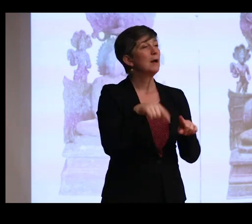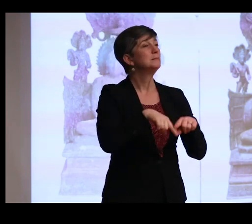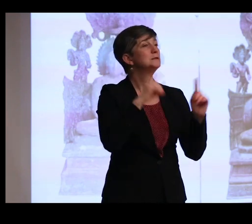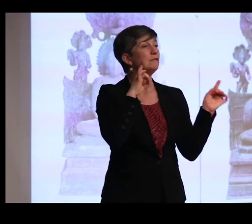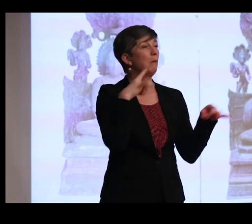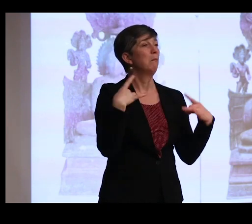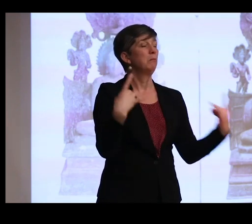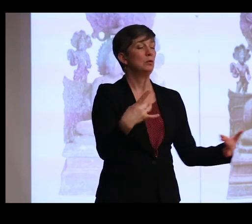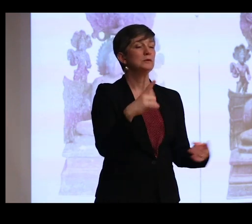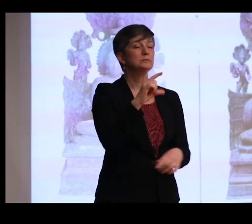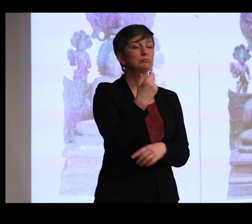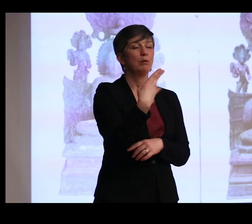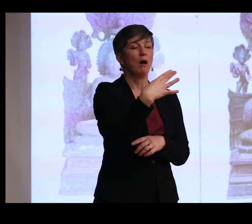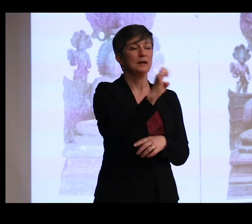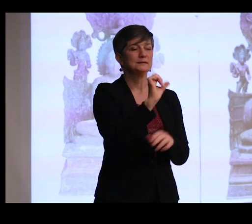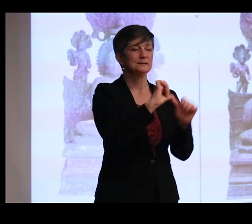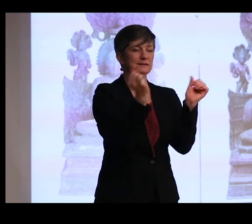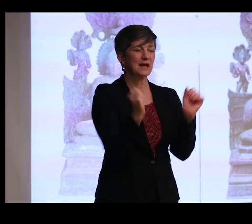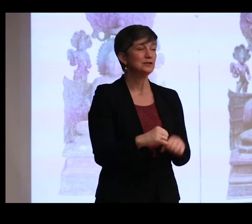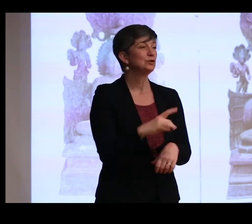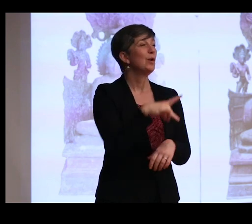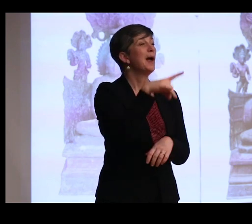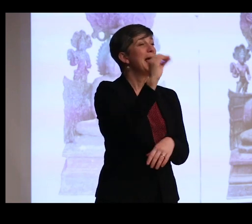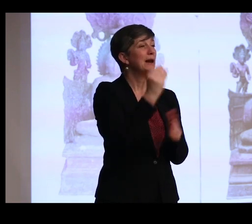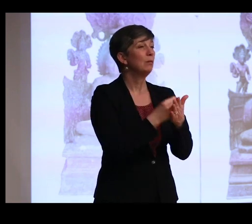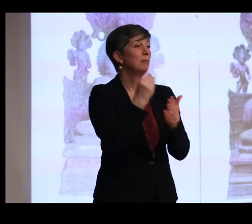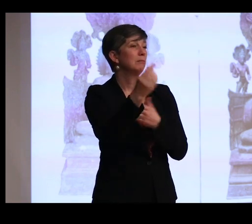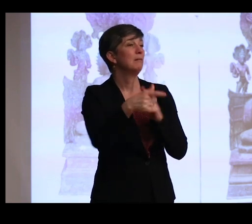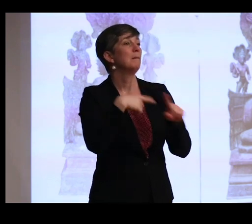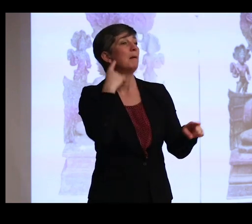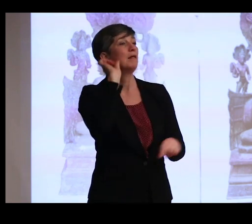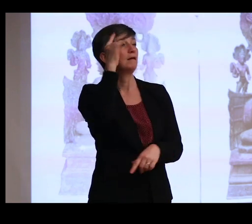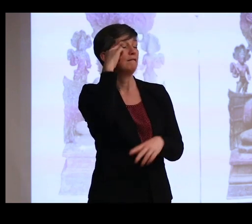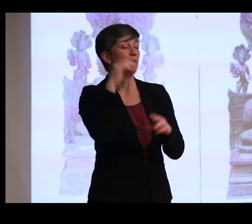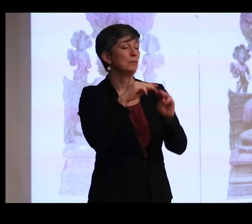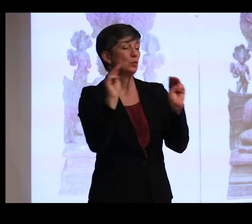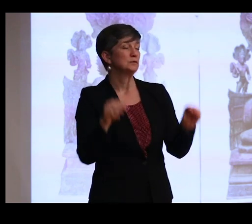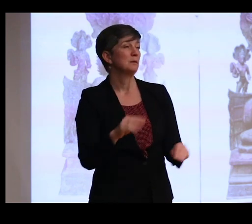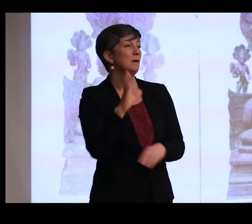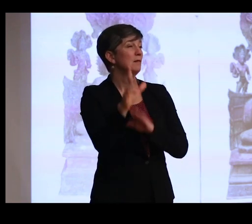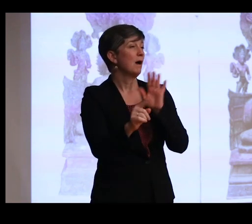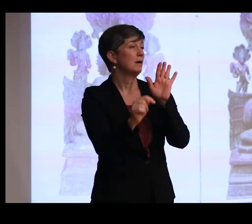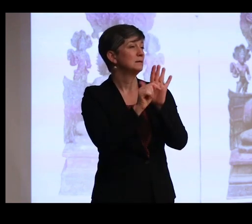of which over 80 were acquired by the Government Museum. At the time, the museum's archaeological assistant,